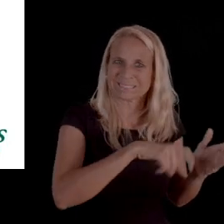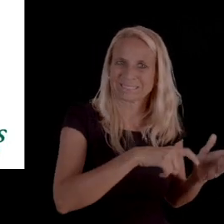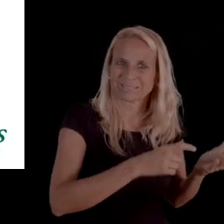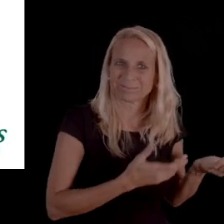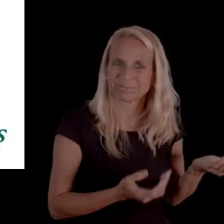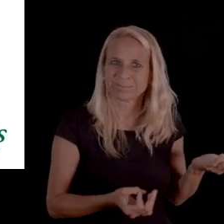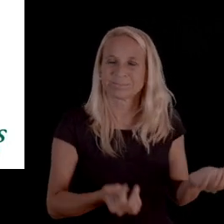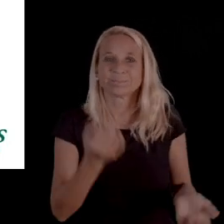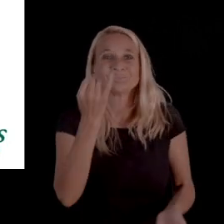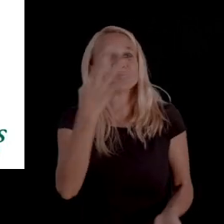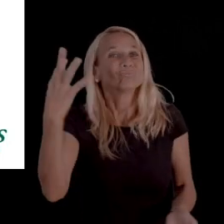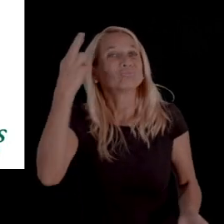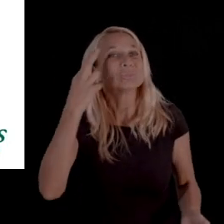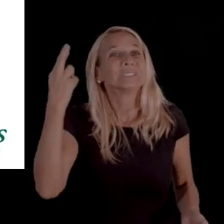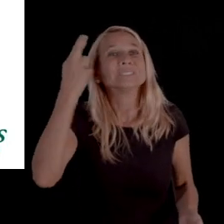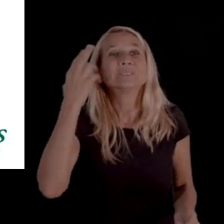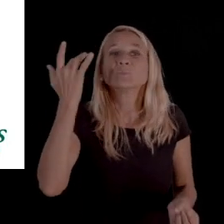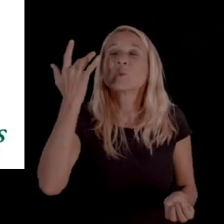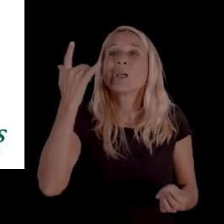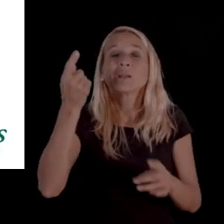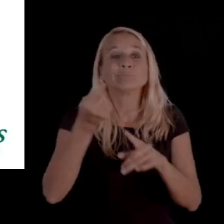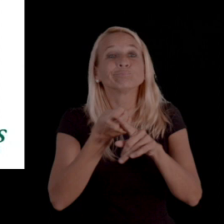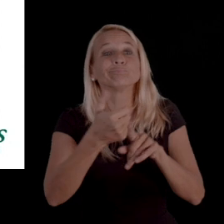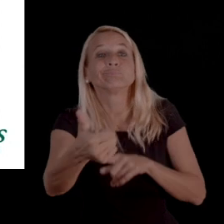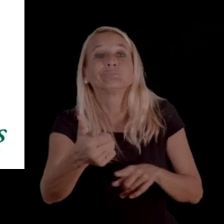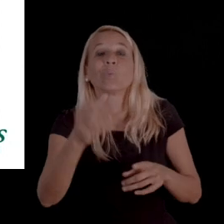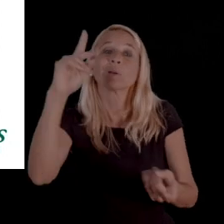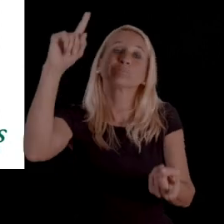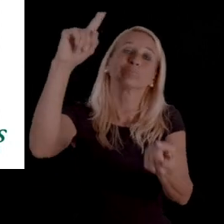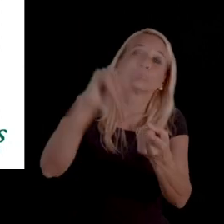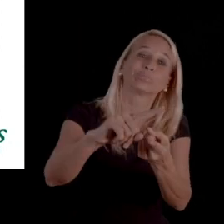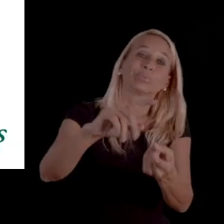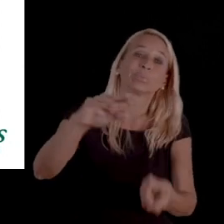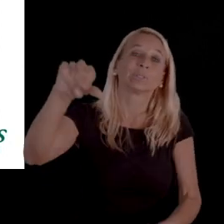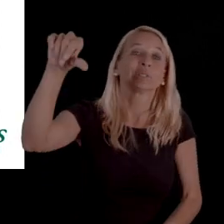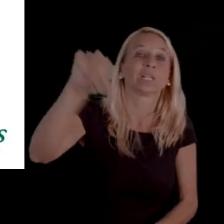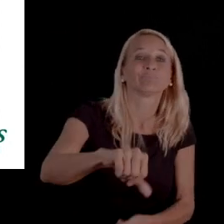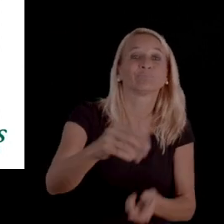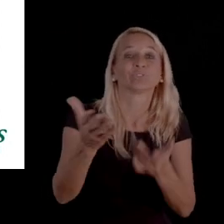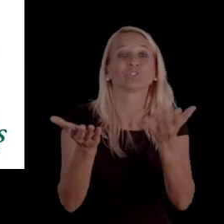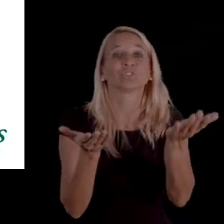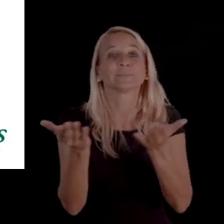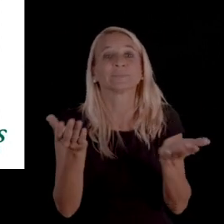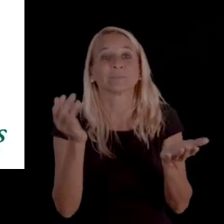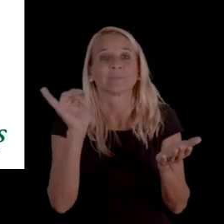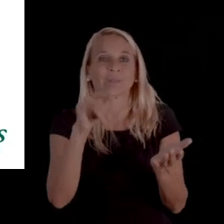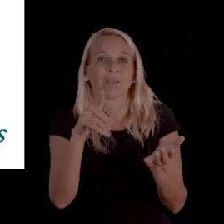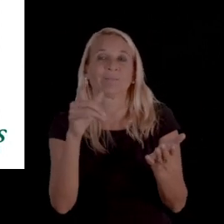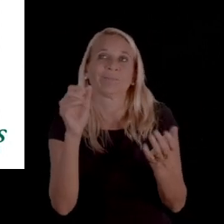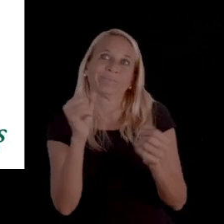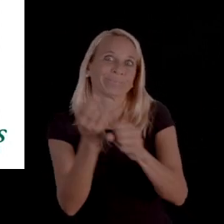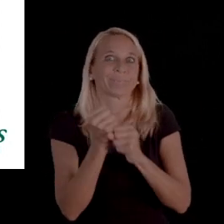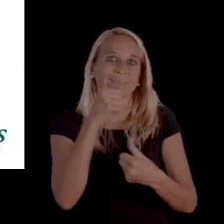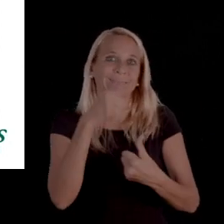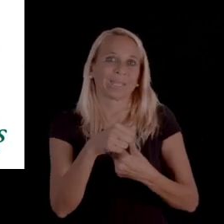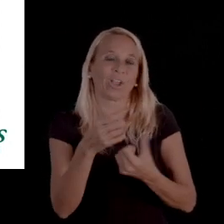So, there are a couple of reasons besides the termination, reduction, or suspension of services that you can also receive a denial notice.